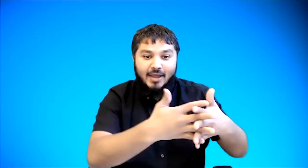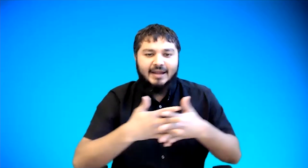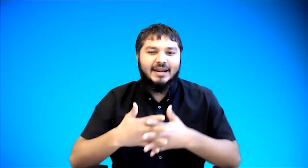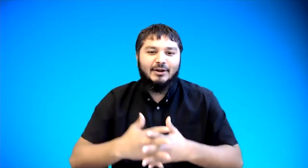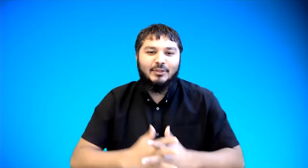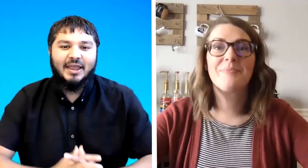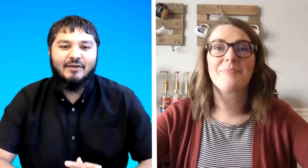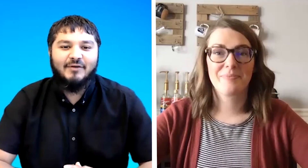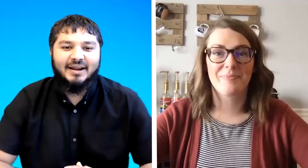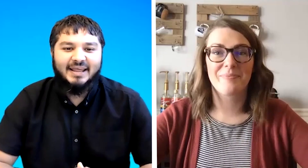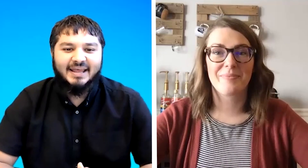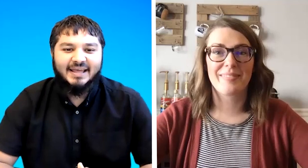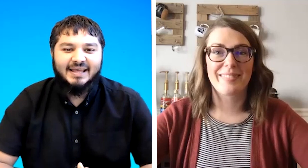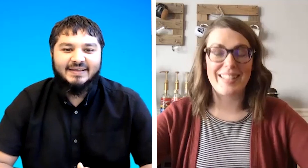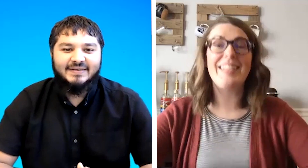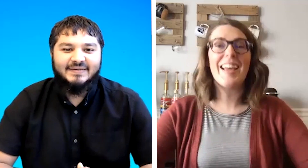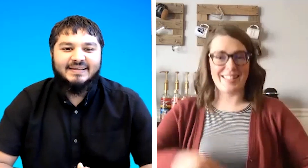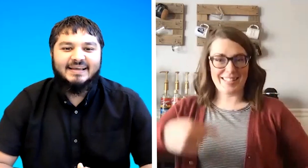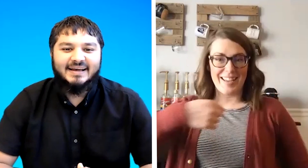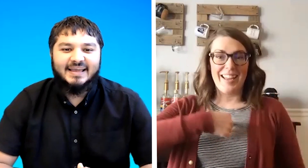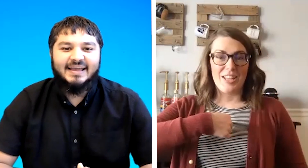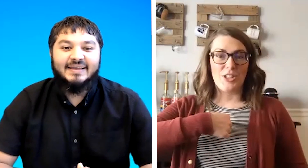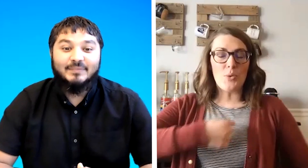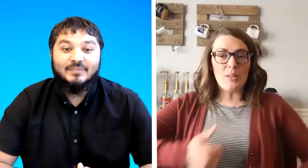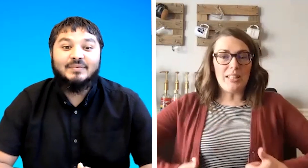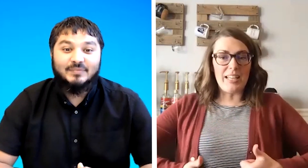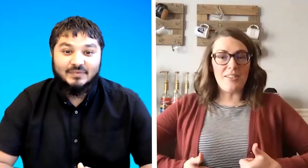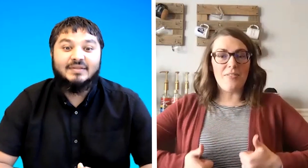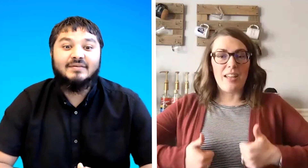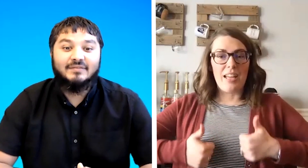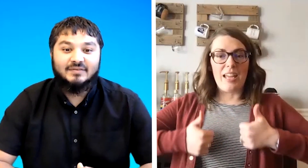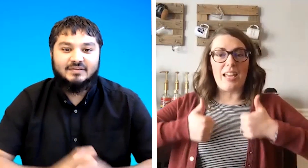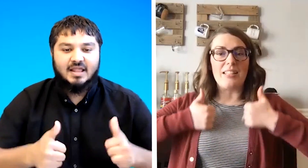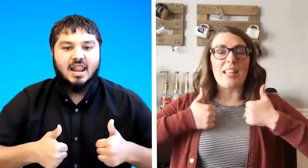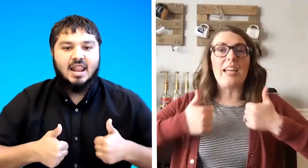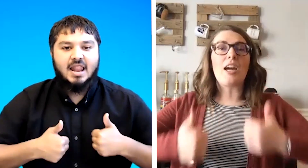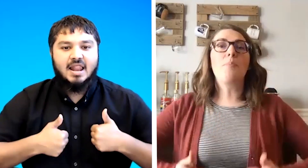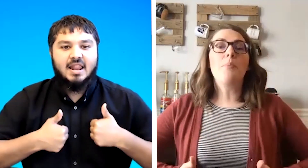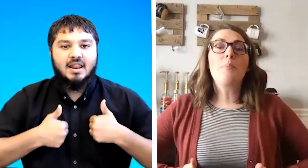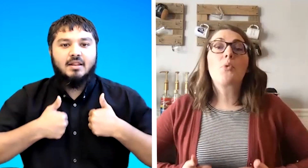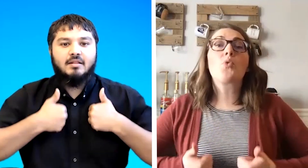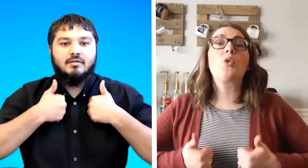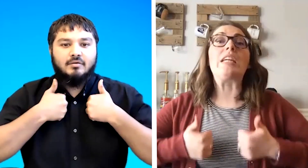did i do that correctly yes okay so live it's like a breathing